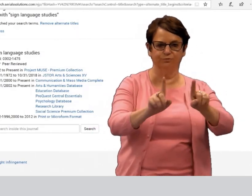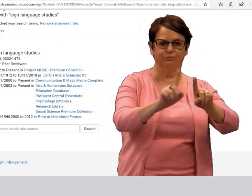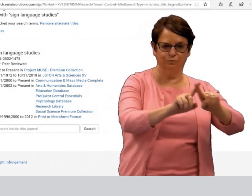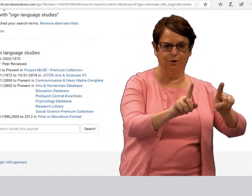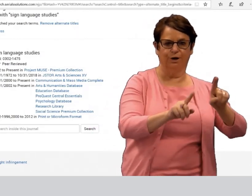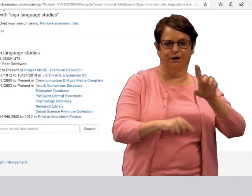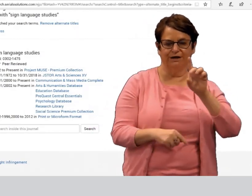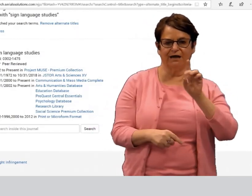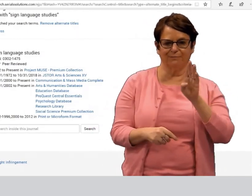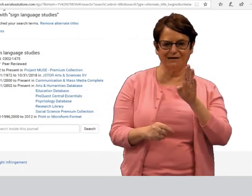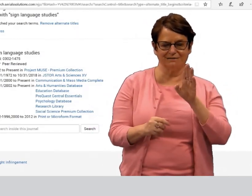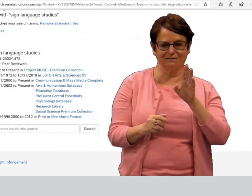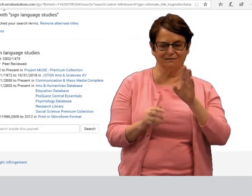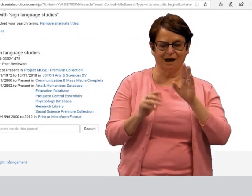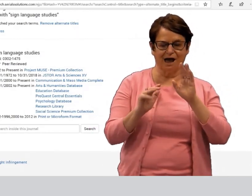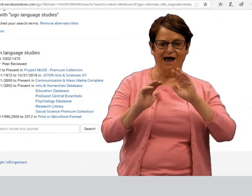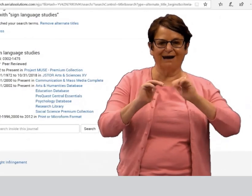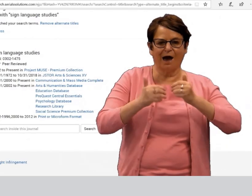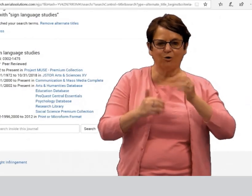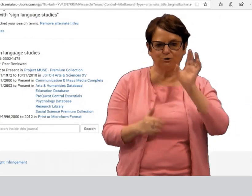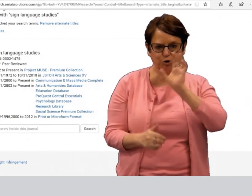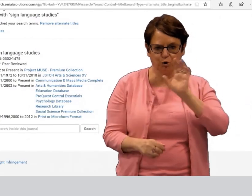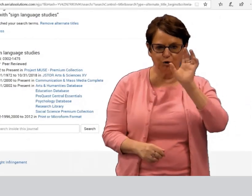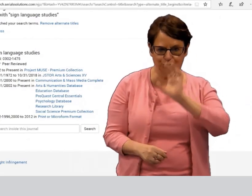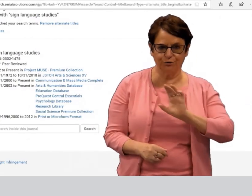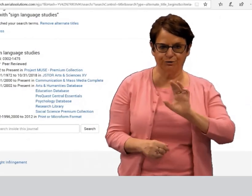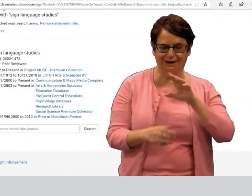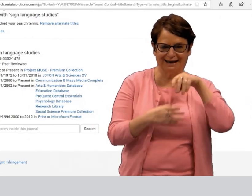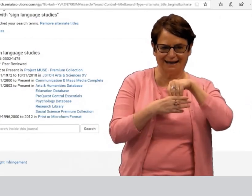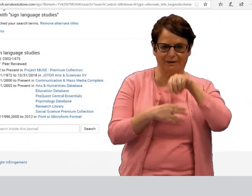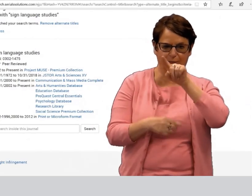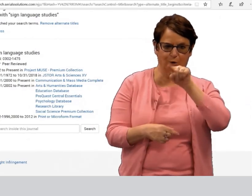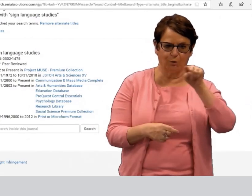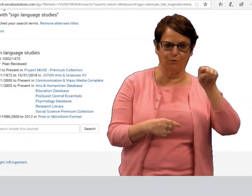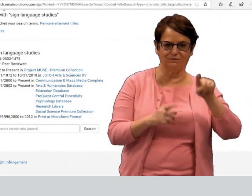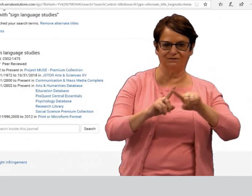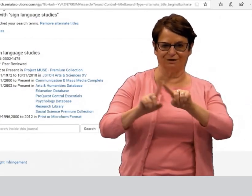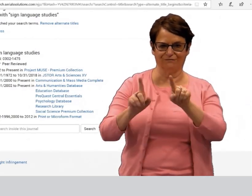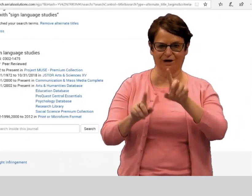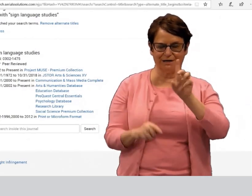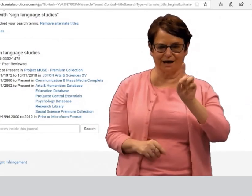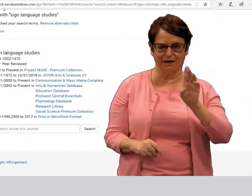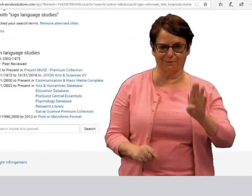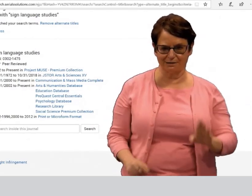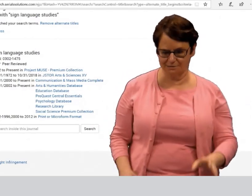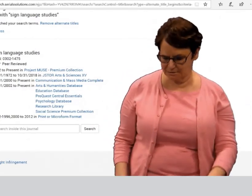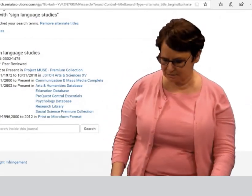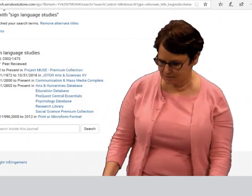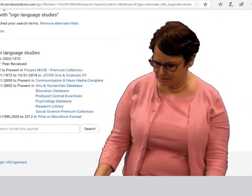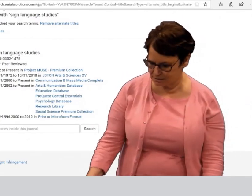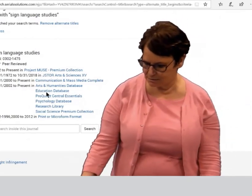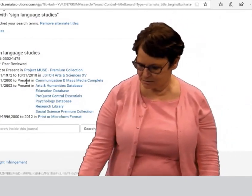I want you to get used to different databases and how to search within those different databases.